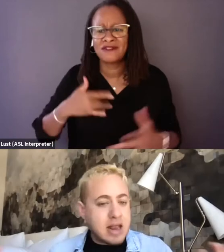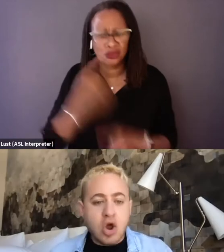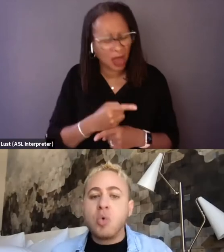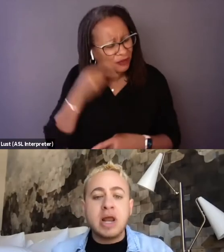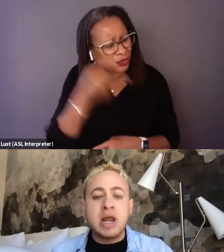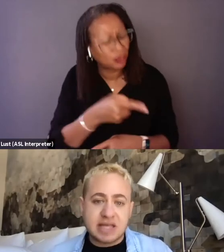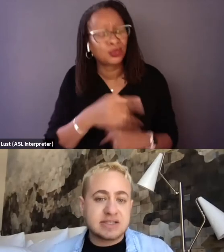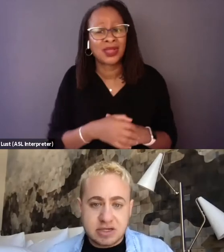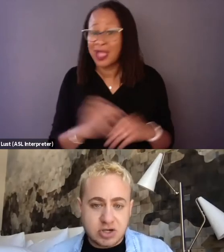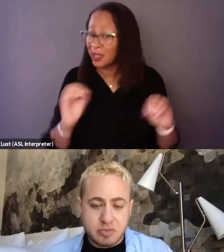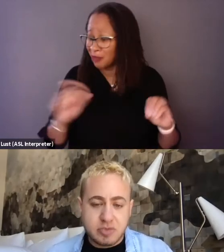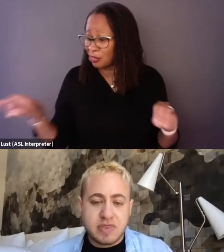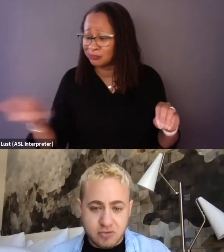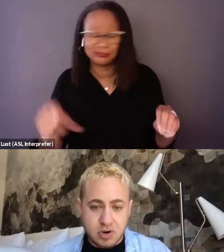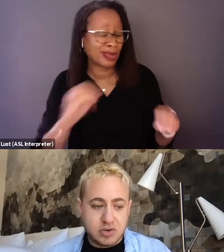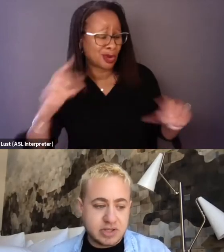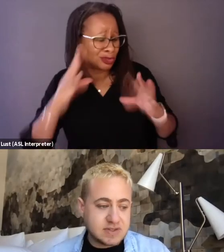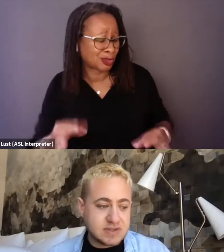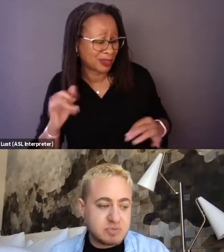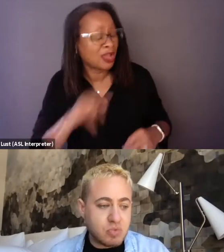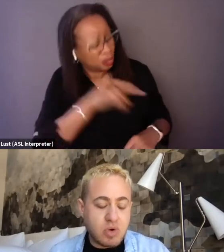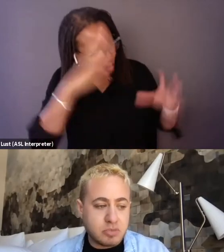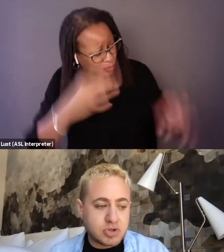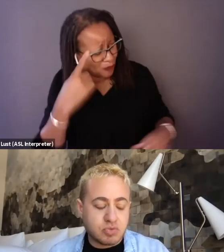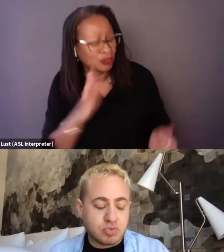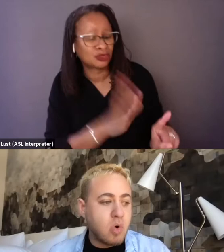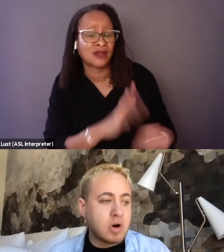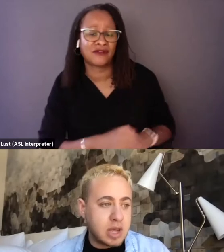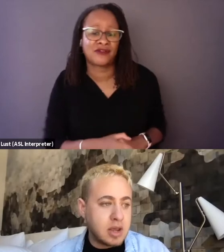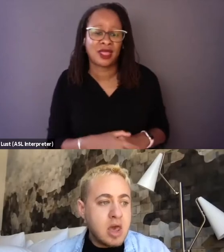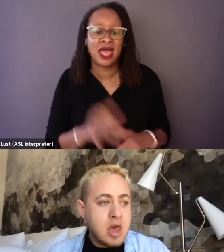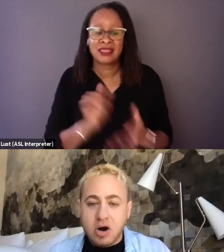and no one else gets to determine that for you. And so it's been one of the most rewarding